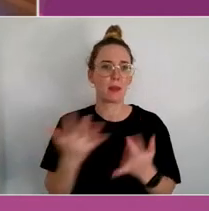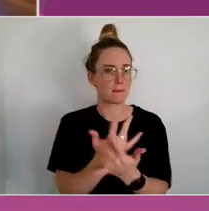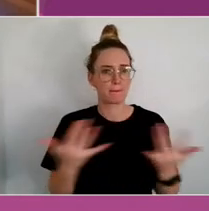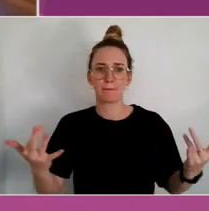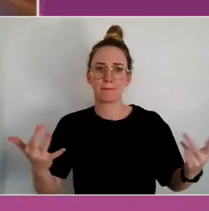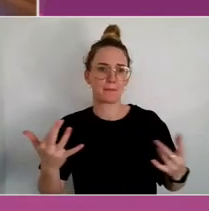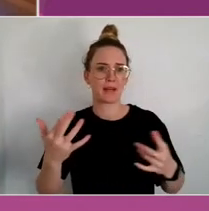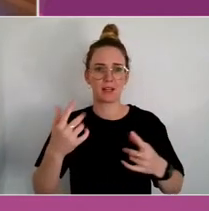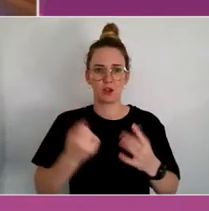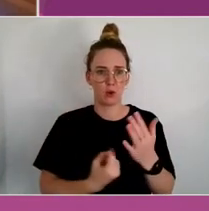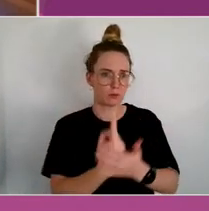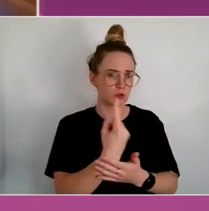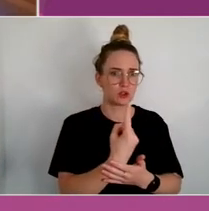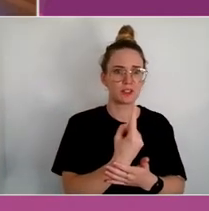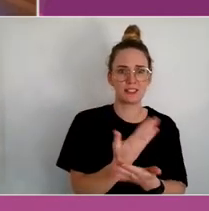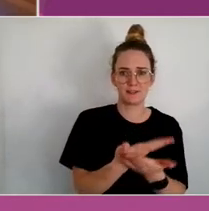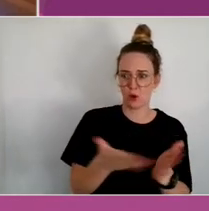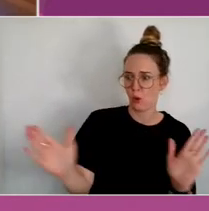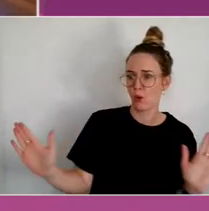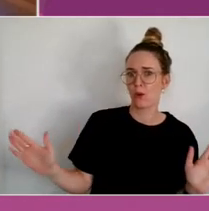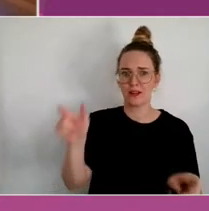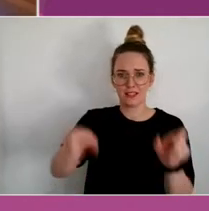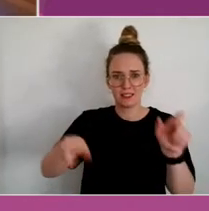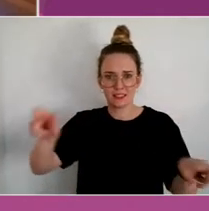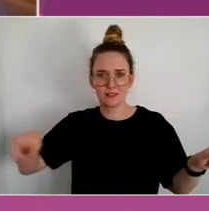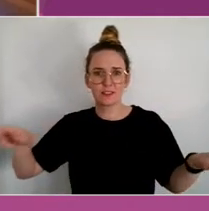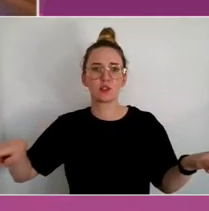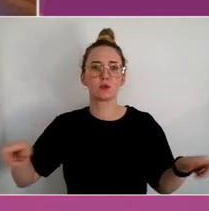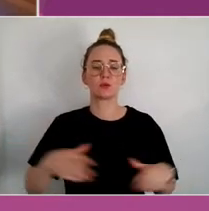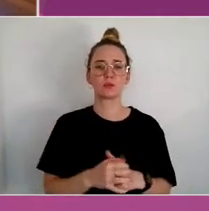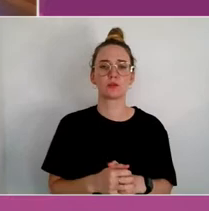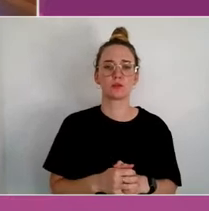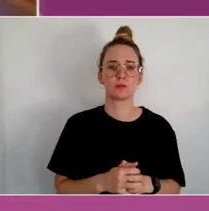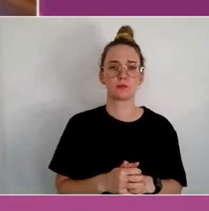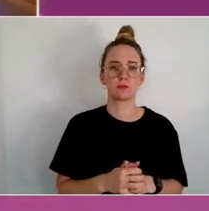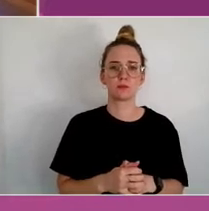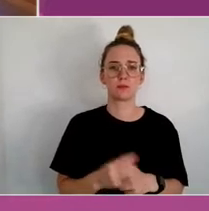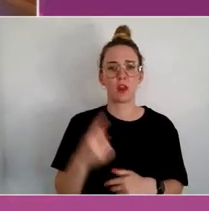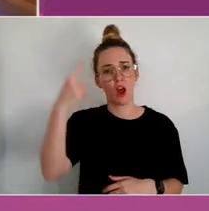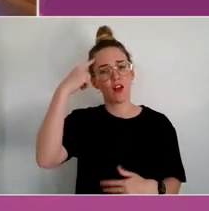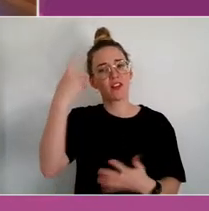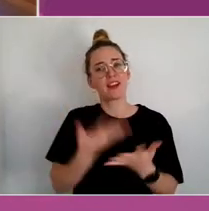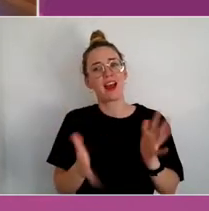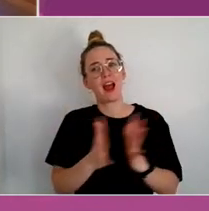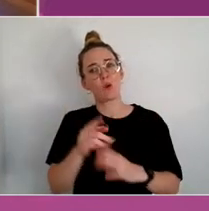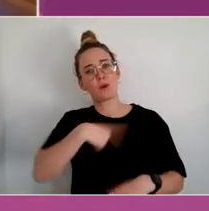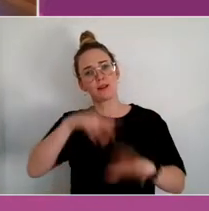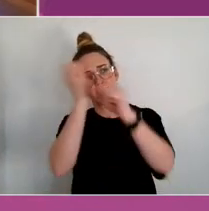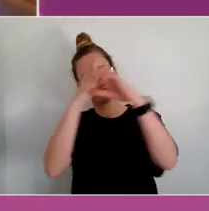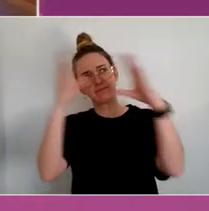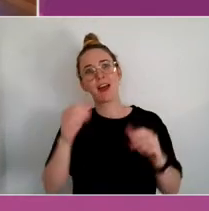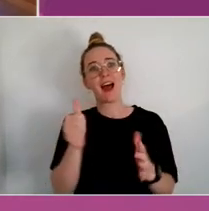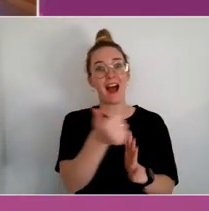a broader community and engage in a different type of way. We can think of art as a therapeutic issue as well and a recovery issue.